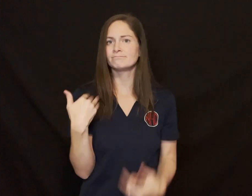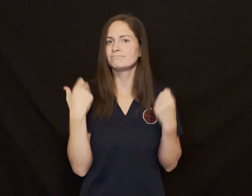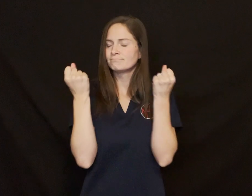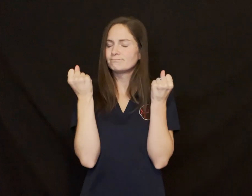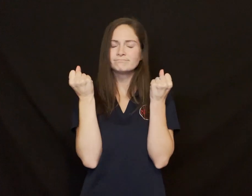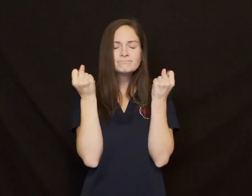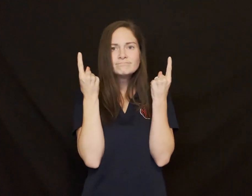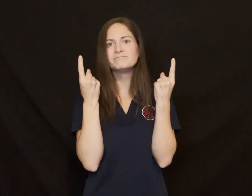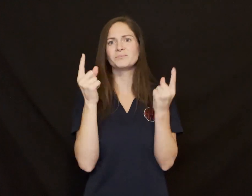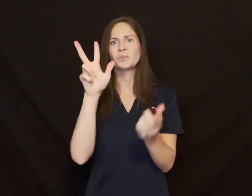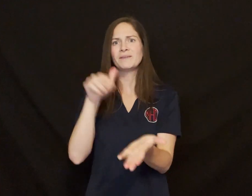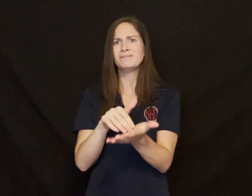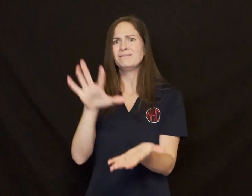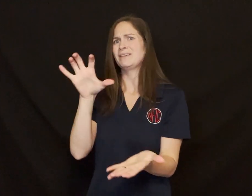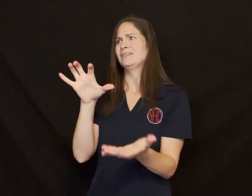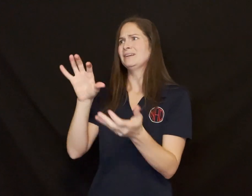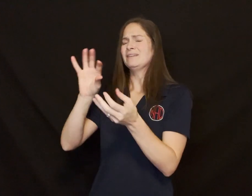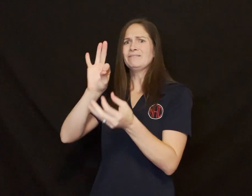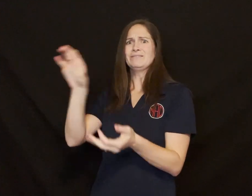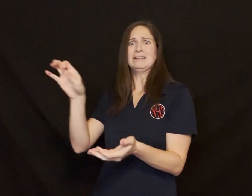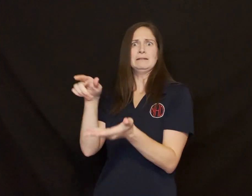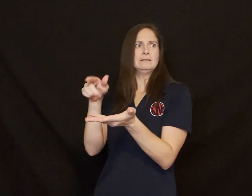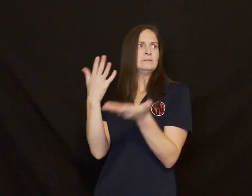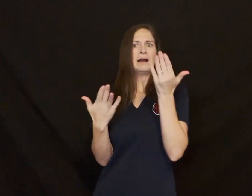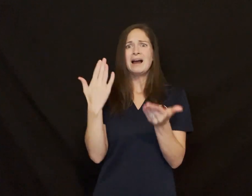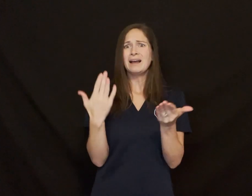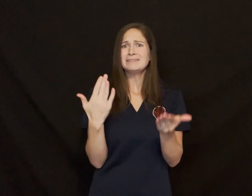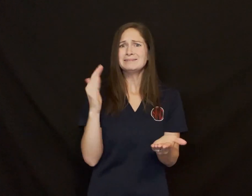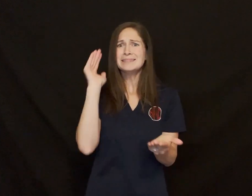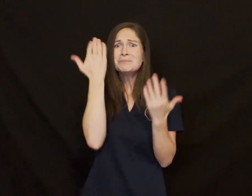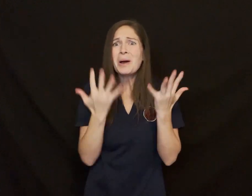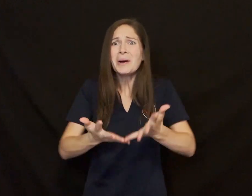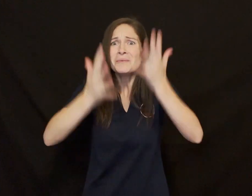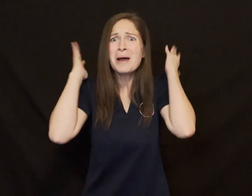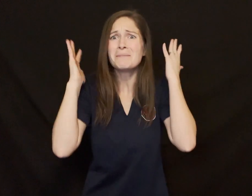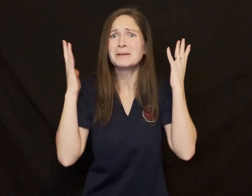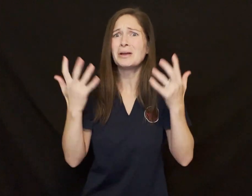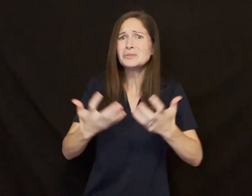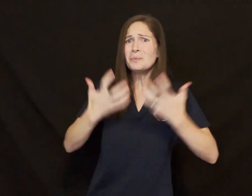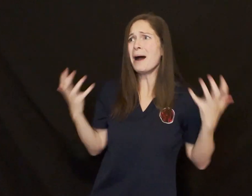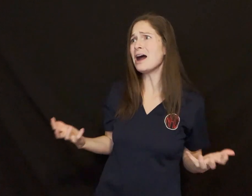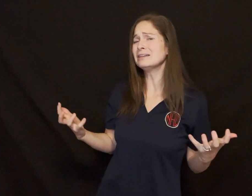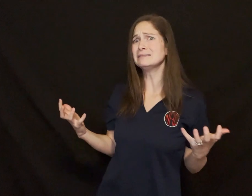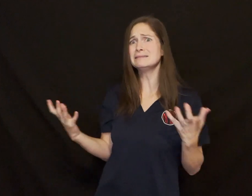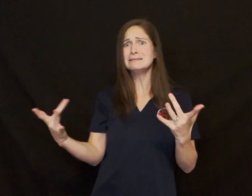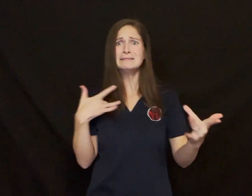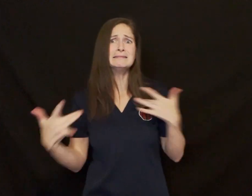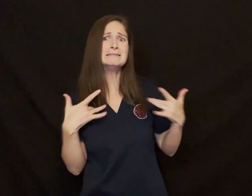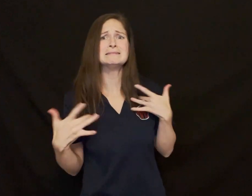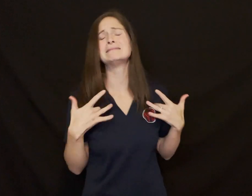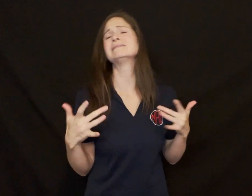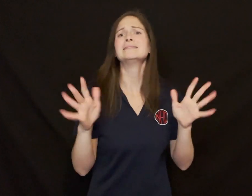We understand that some people might be overwhelmed with the increased amount.